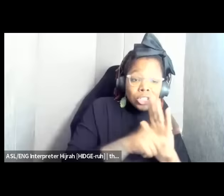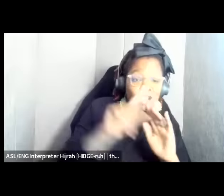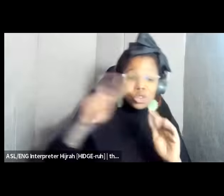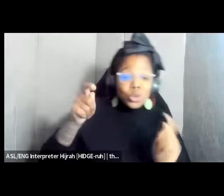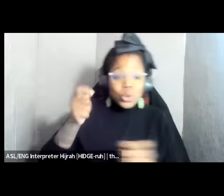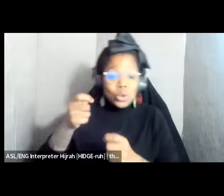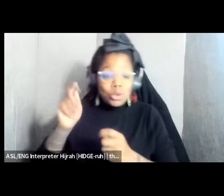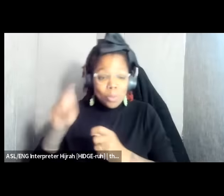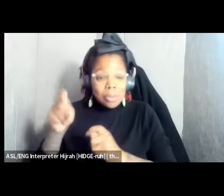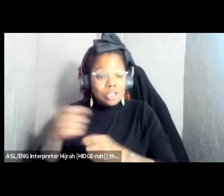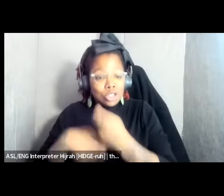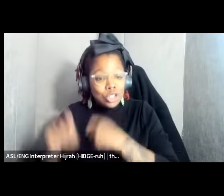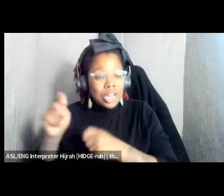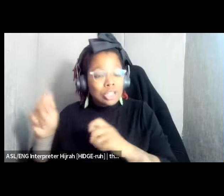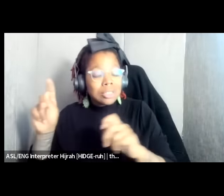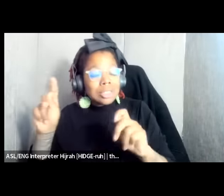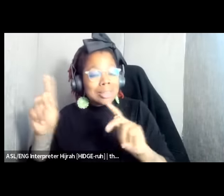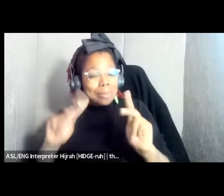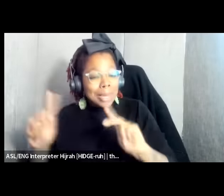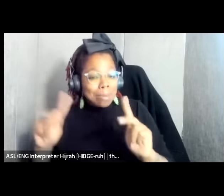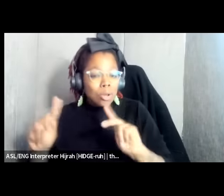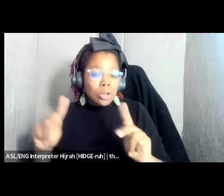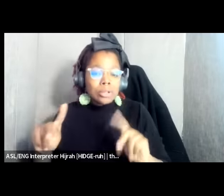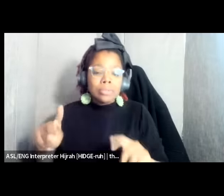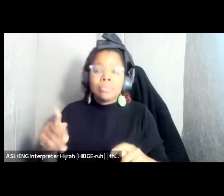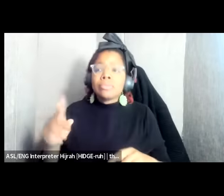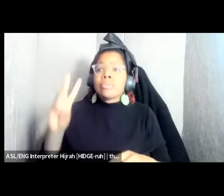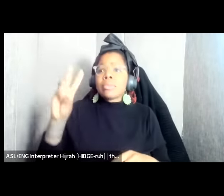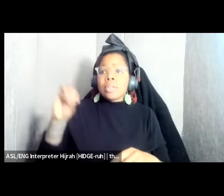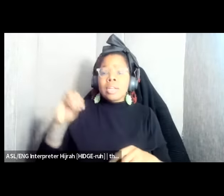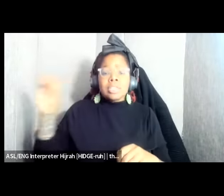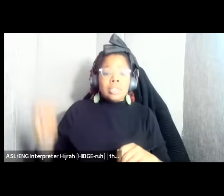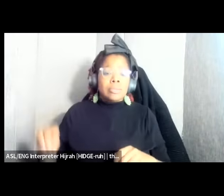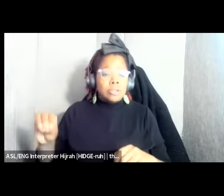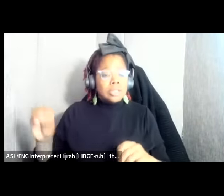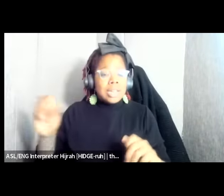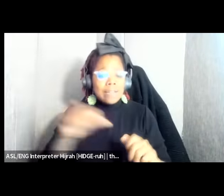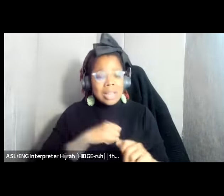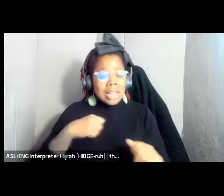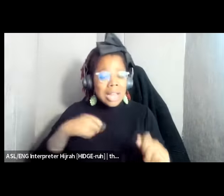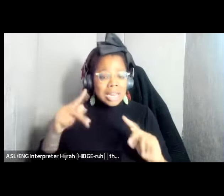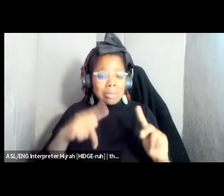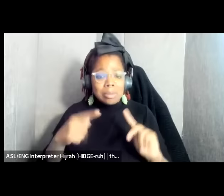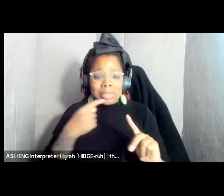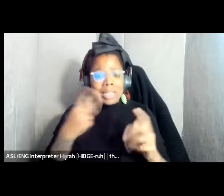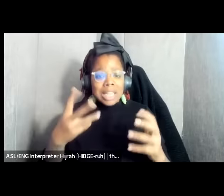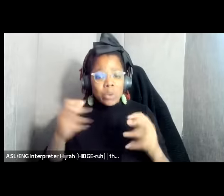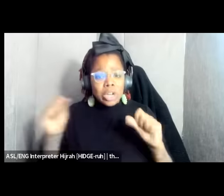these people 60% of atlan uh after a recent poll said we want to be able to vote on this we want